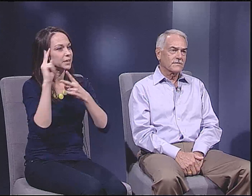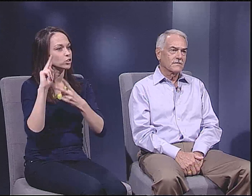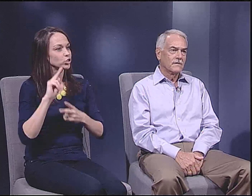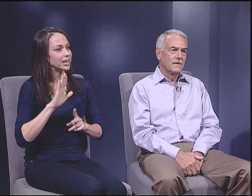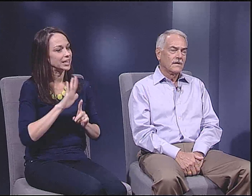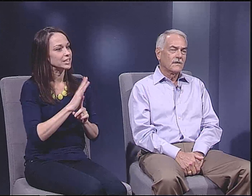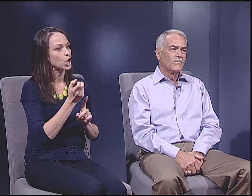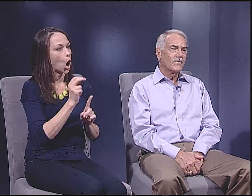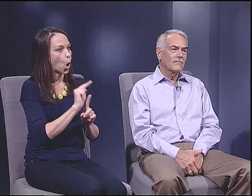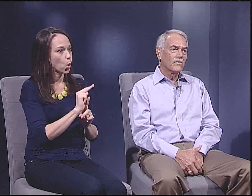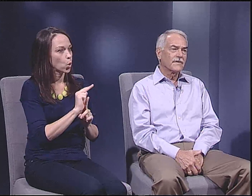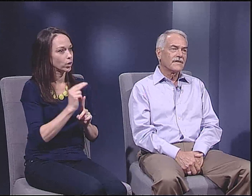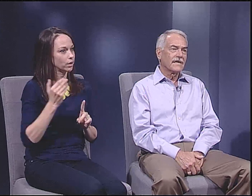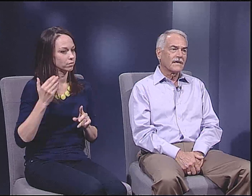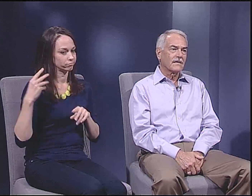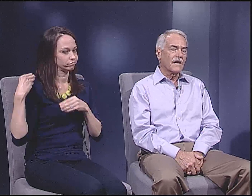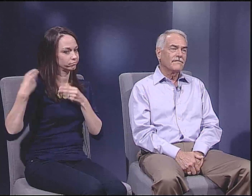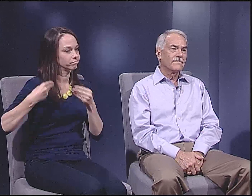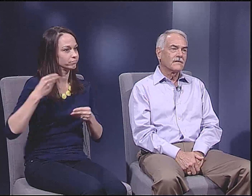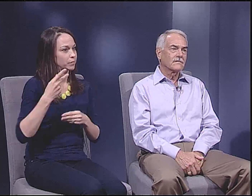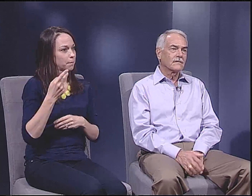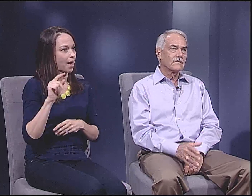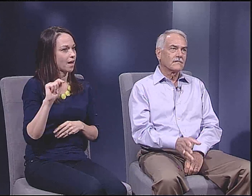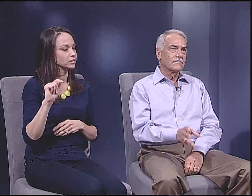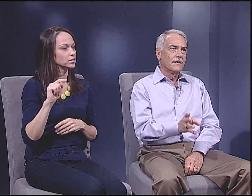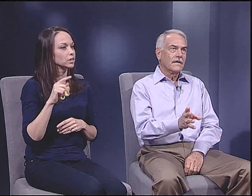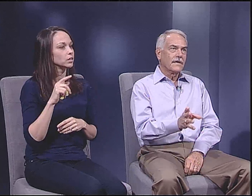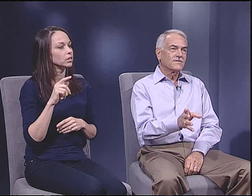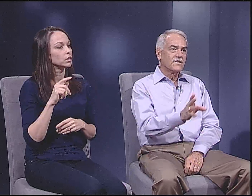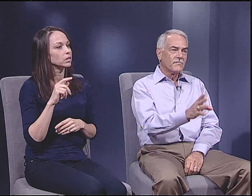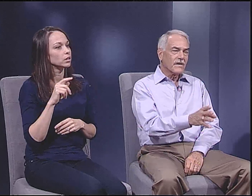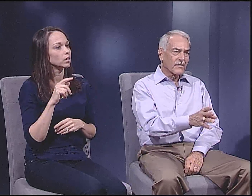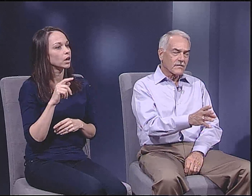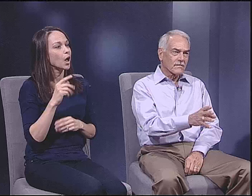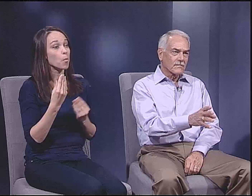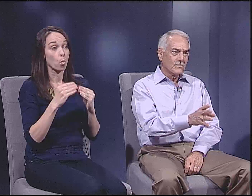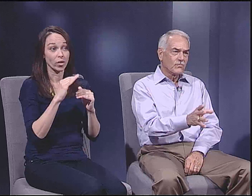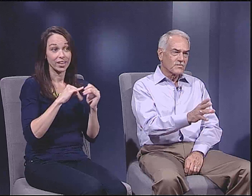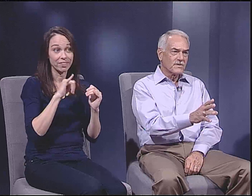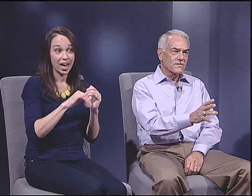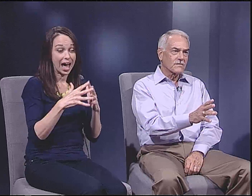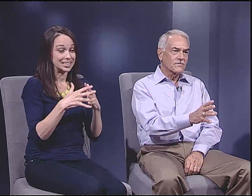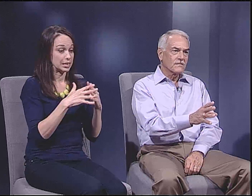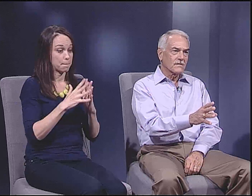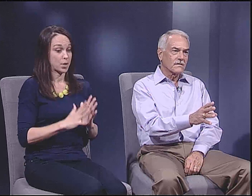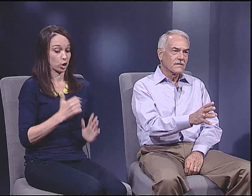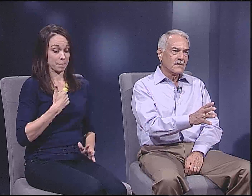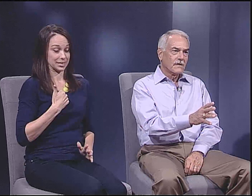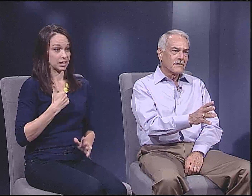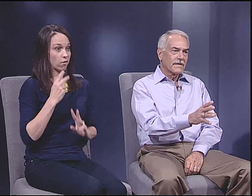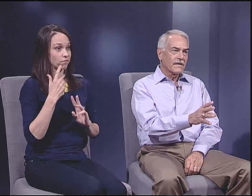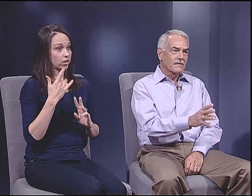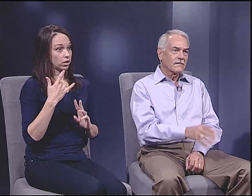misunderstands its own past. And more than that, I felt, as an American